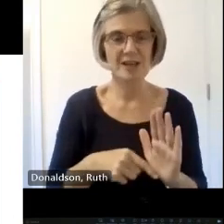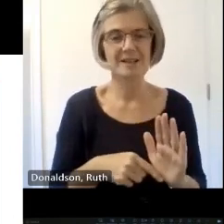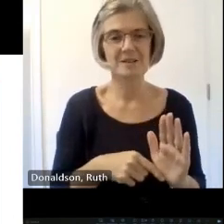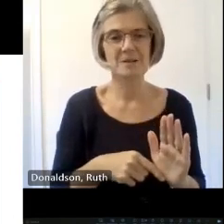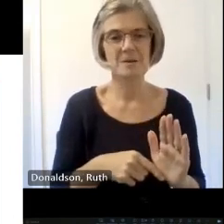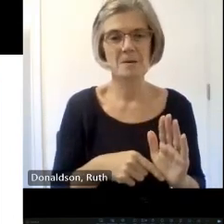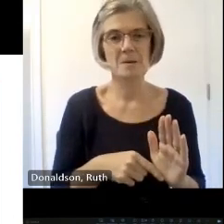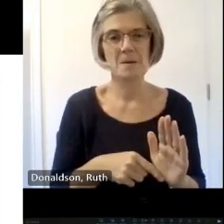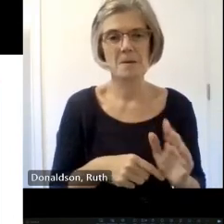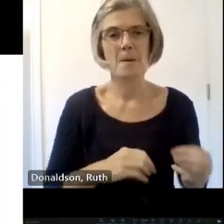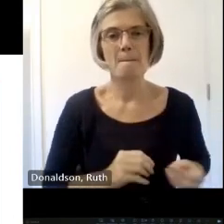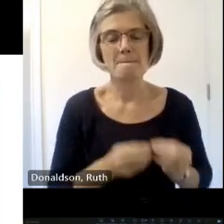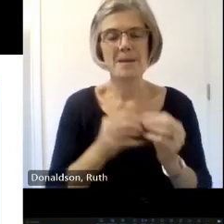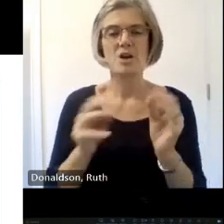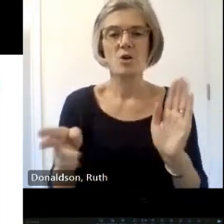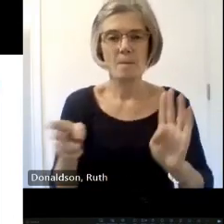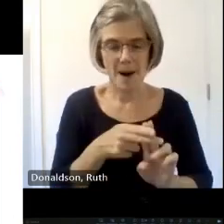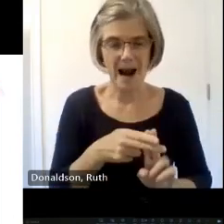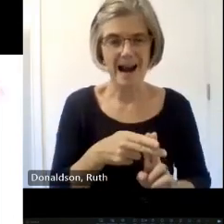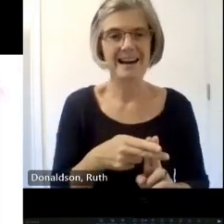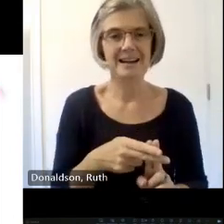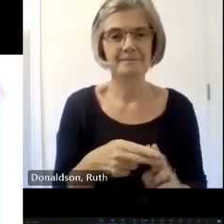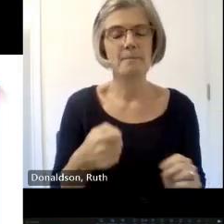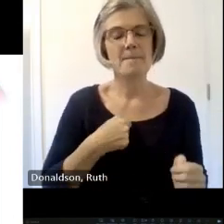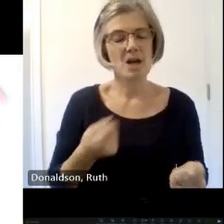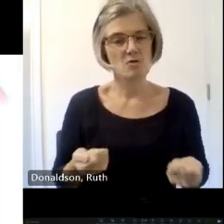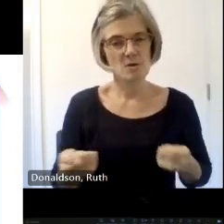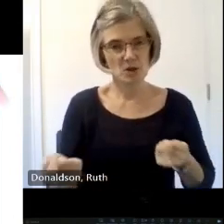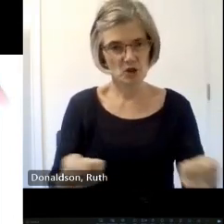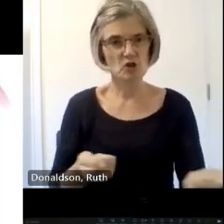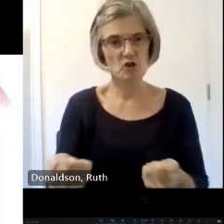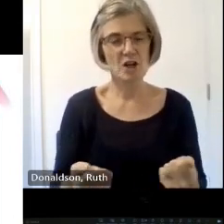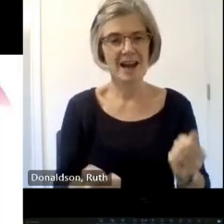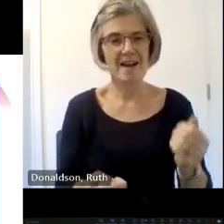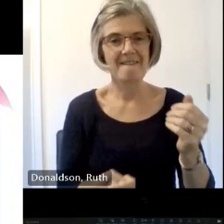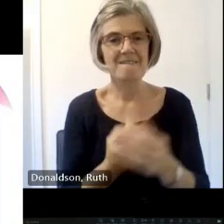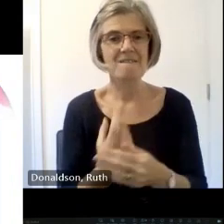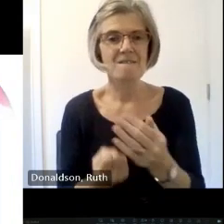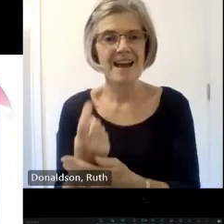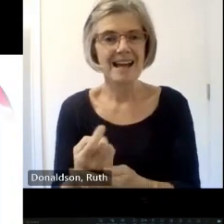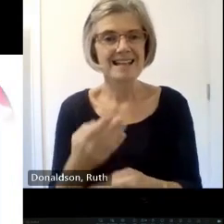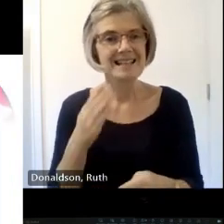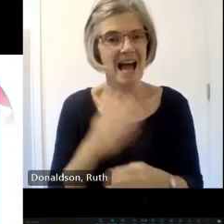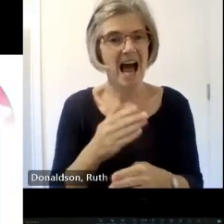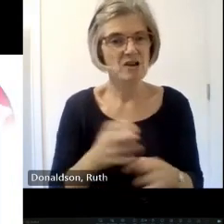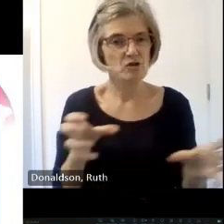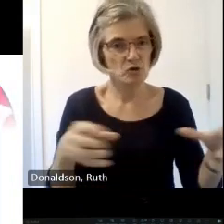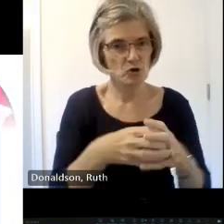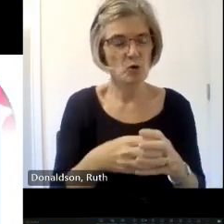the chair of the maker Mark uh events Action Group and vice chair of the maker Mark campaign so I am